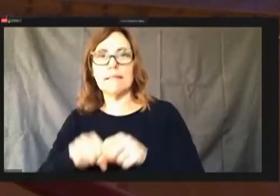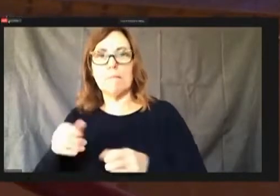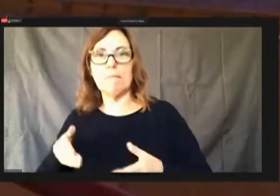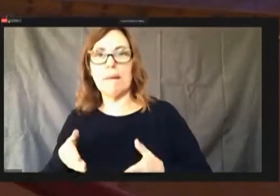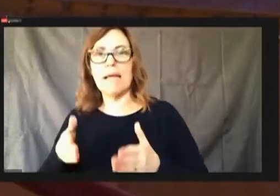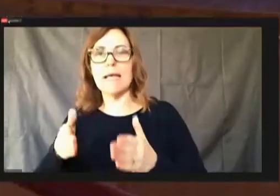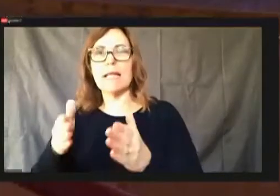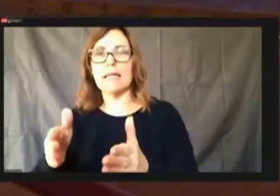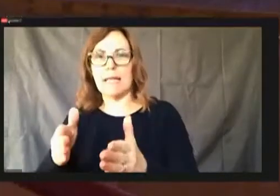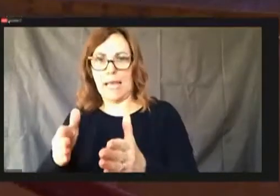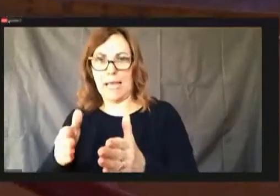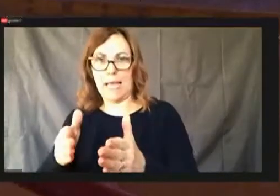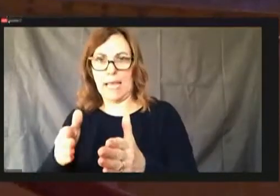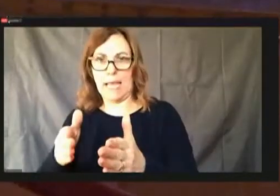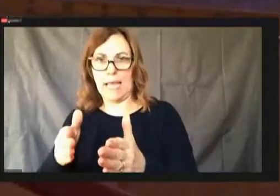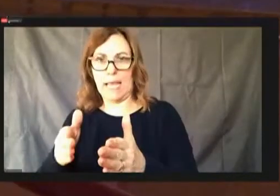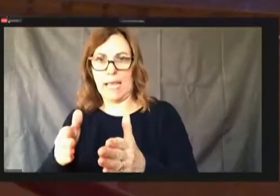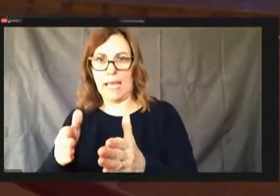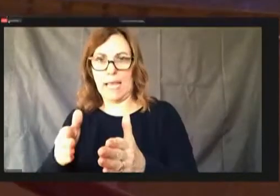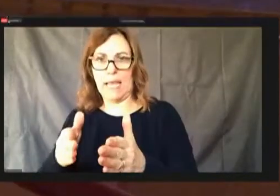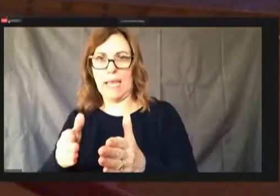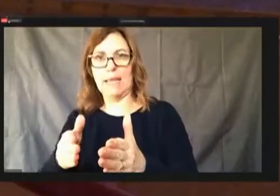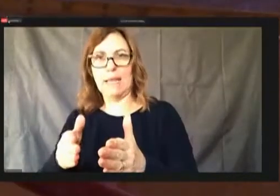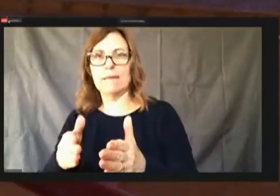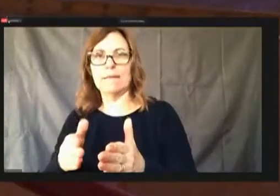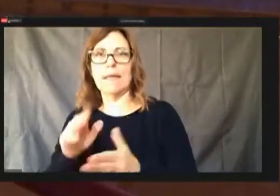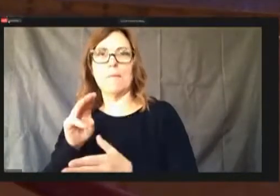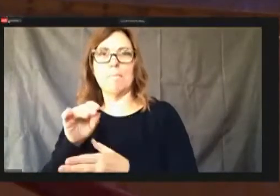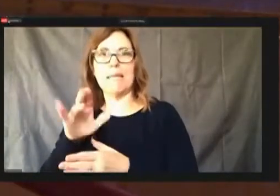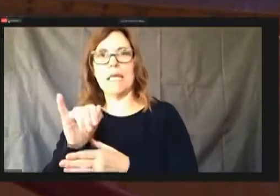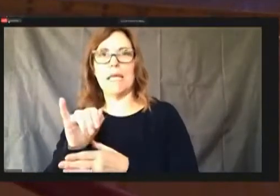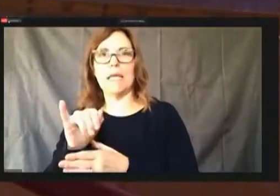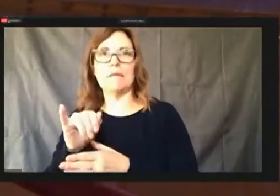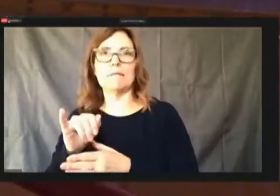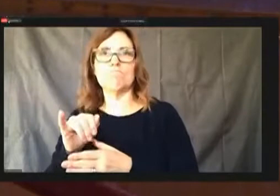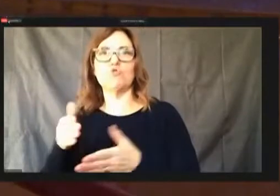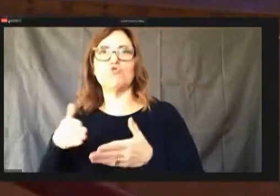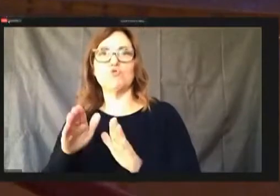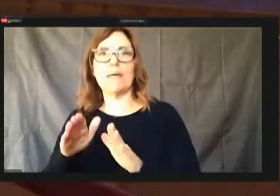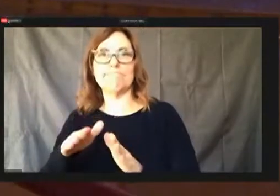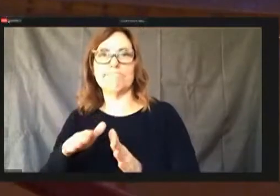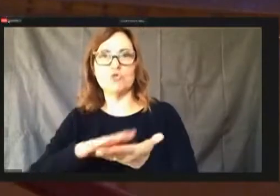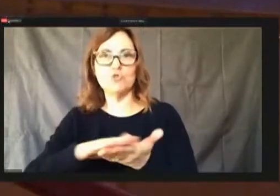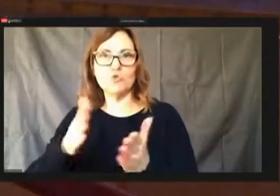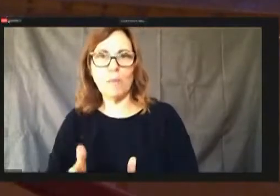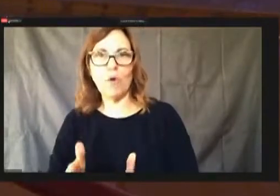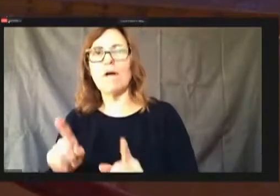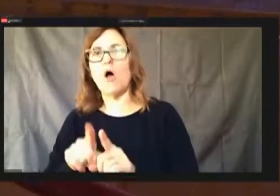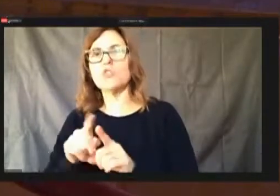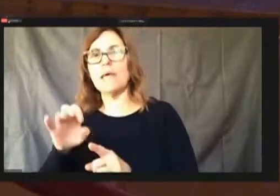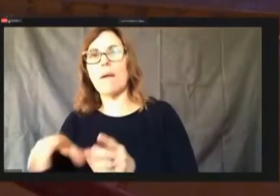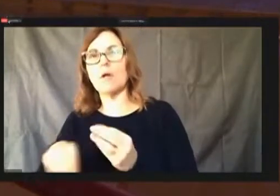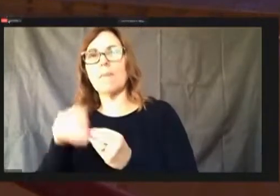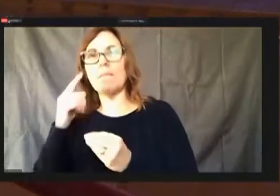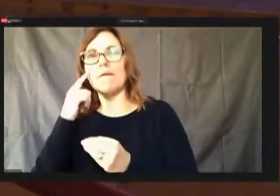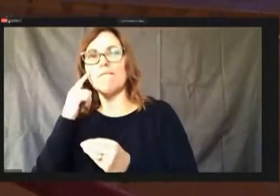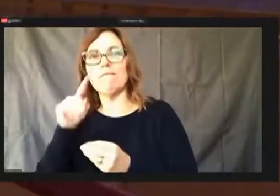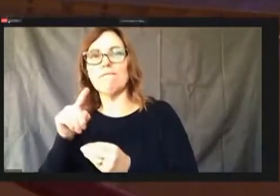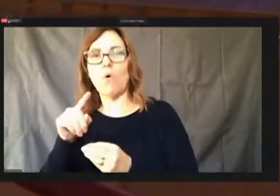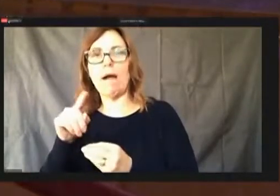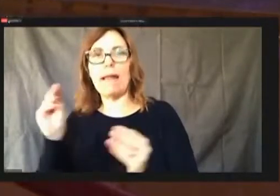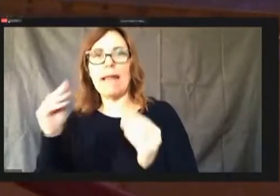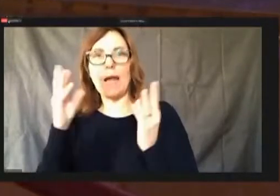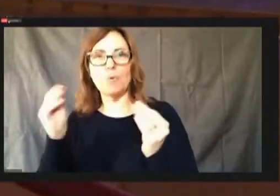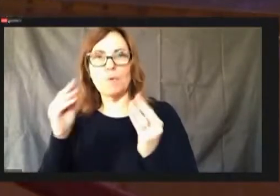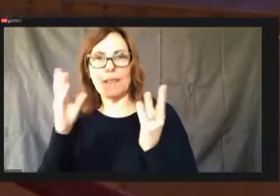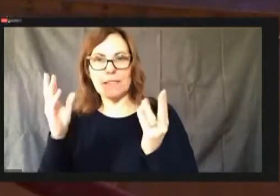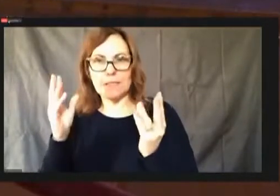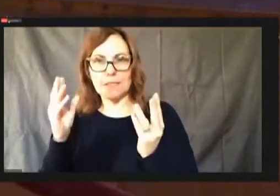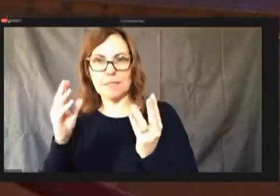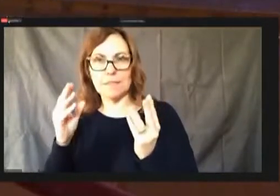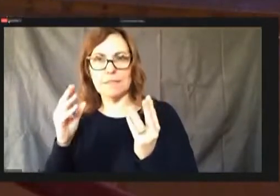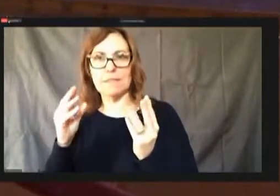There is also a capital moment for an ambulance and renounce.